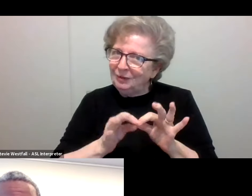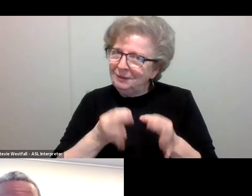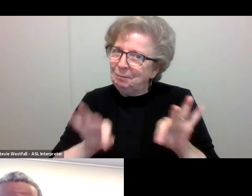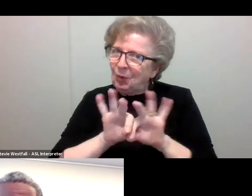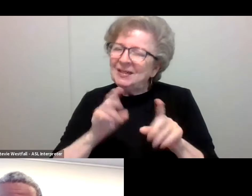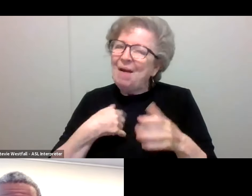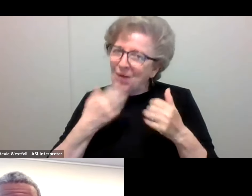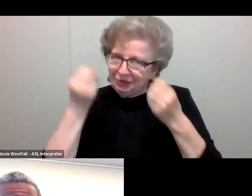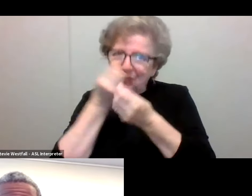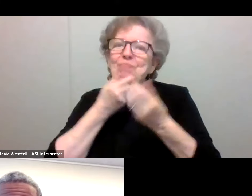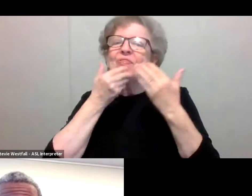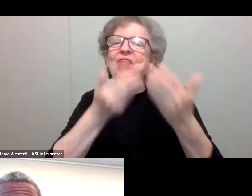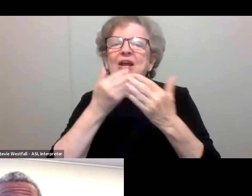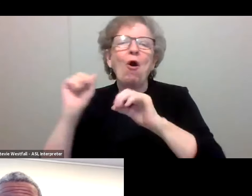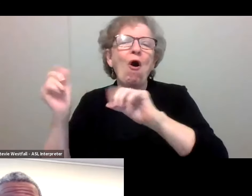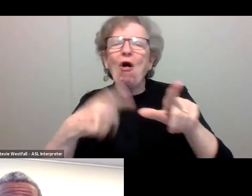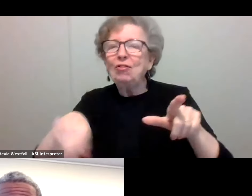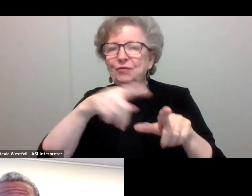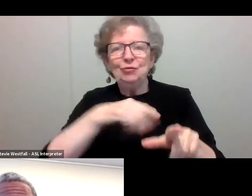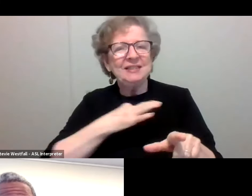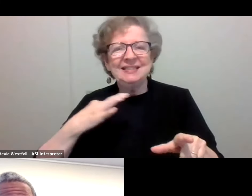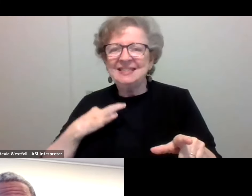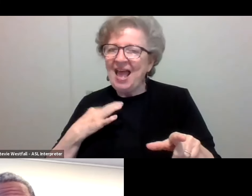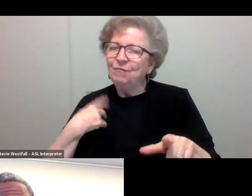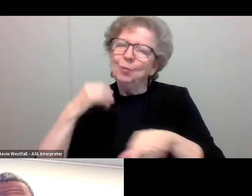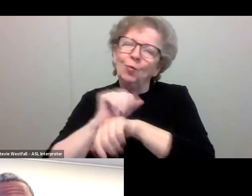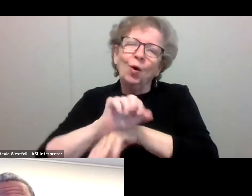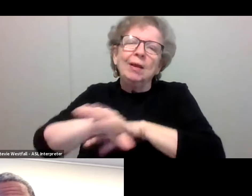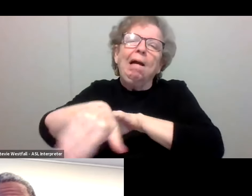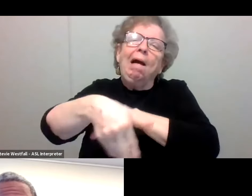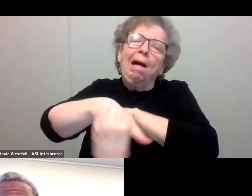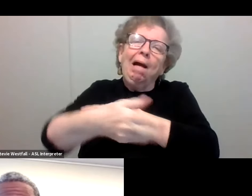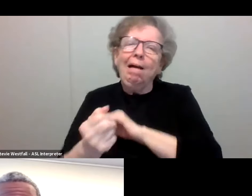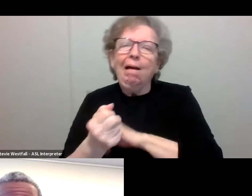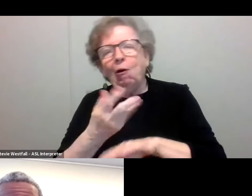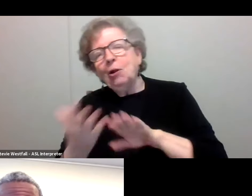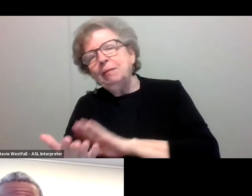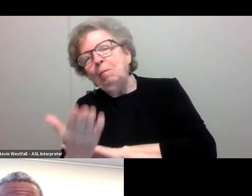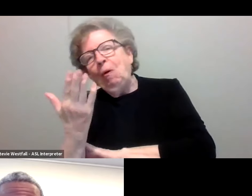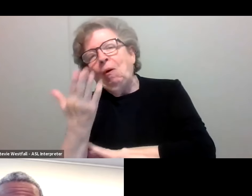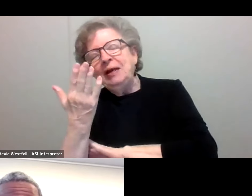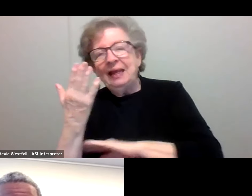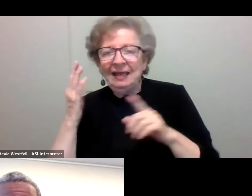that make all of these events possible. They're working late at night, early in the morning, they're doing a lot of planning that started back in the summer,